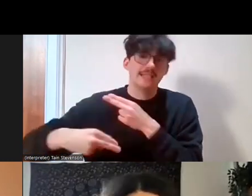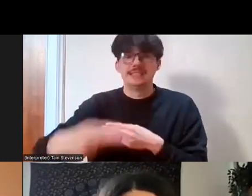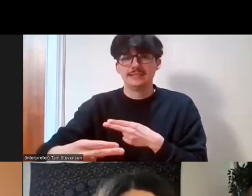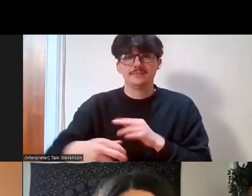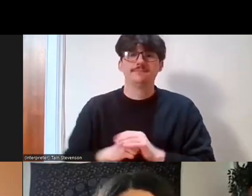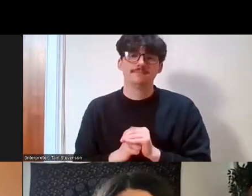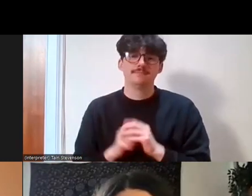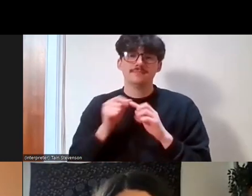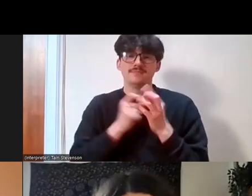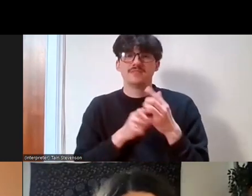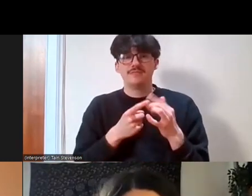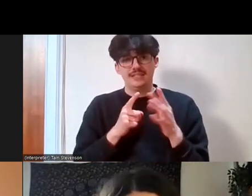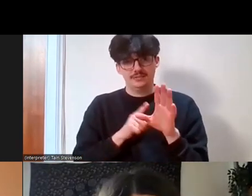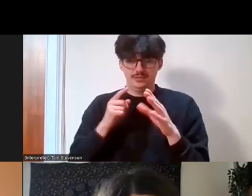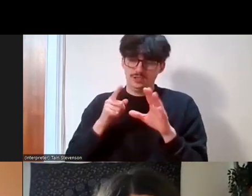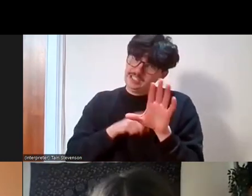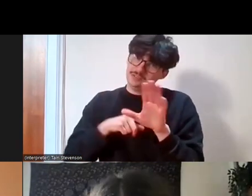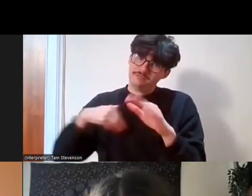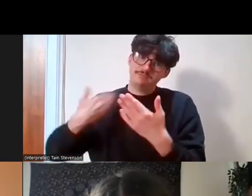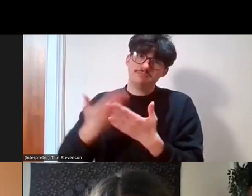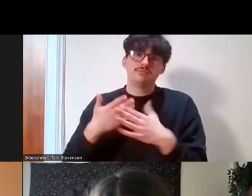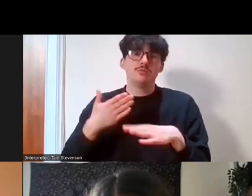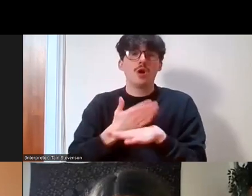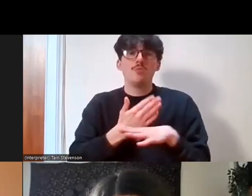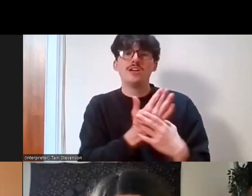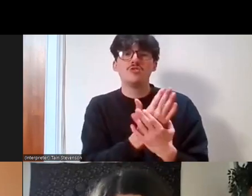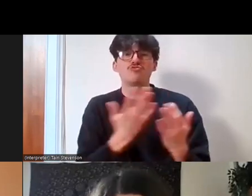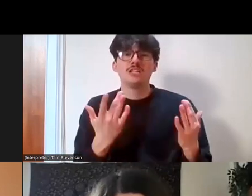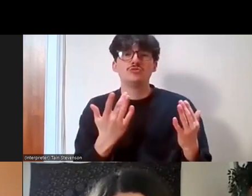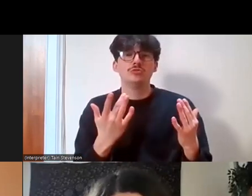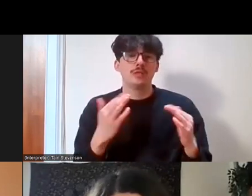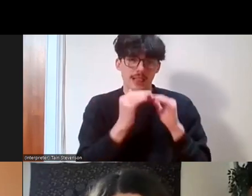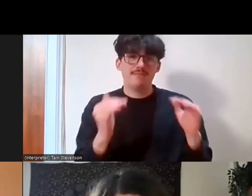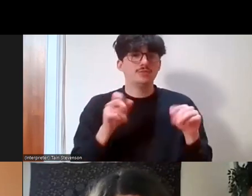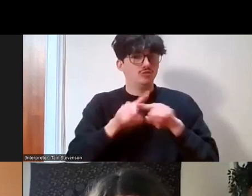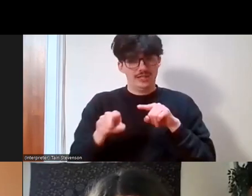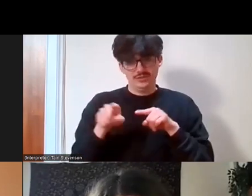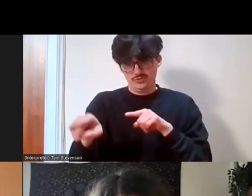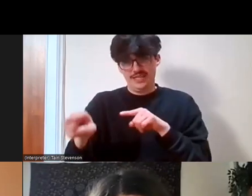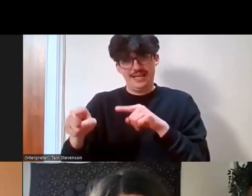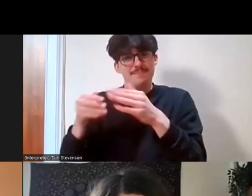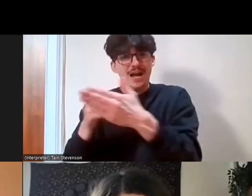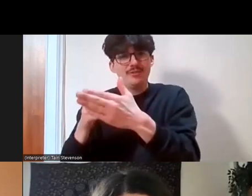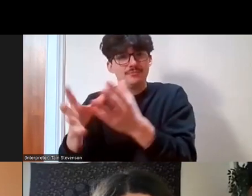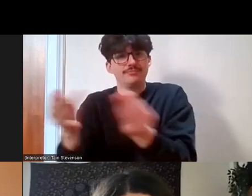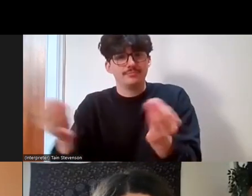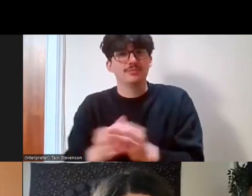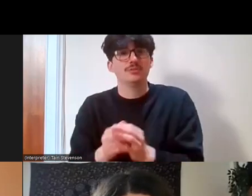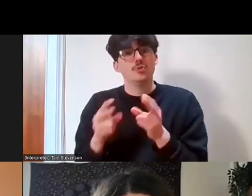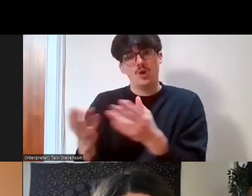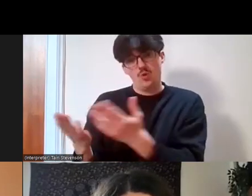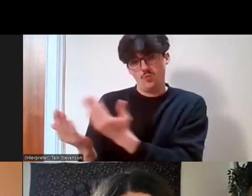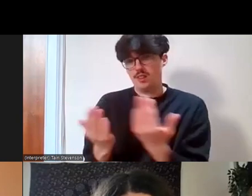with grass roots communities and organisations to try and dismantle this. Welcome, Phoenix! So,